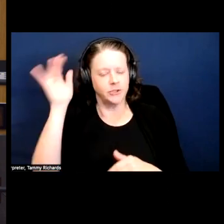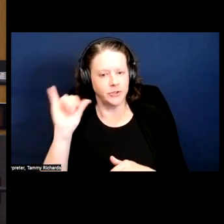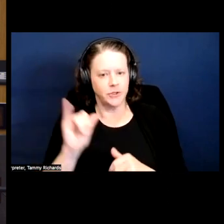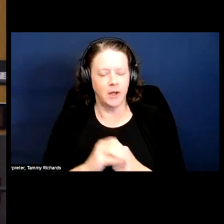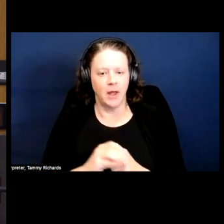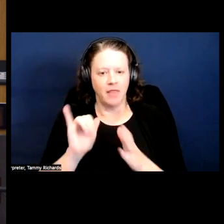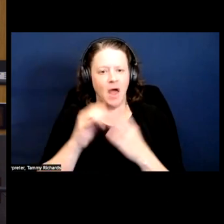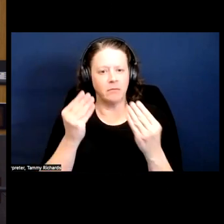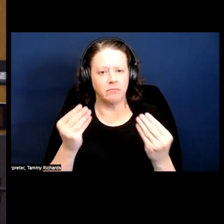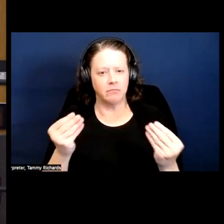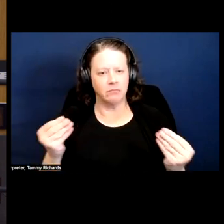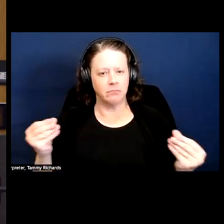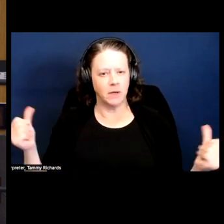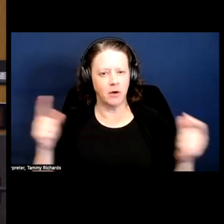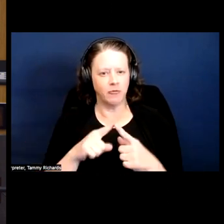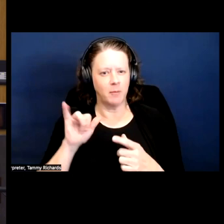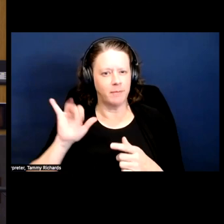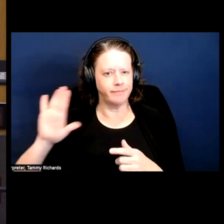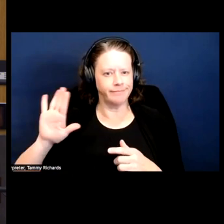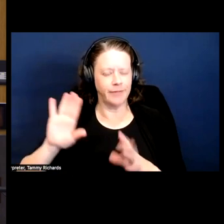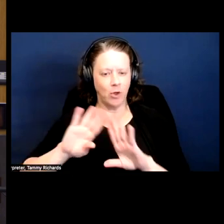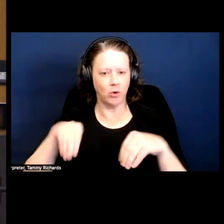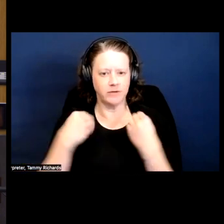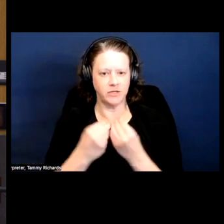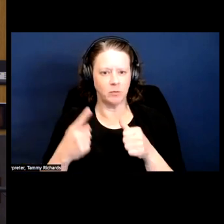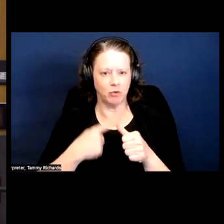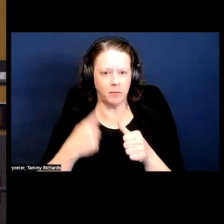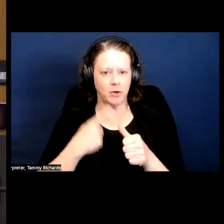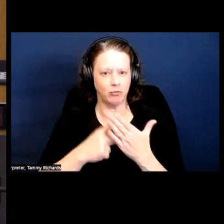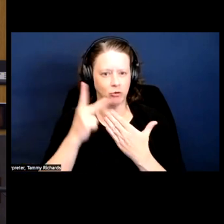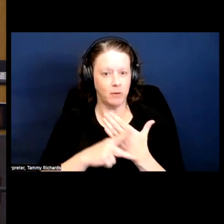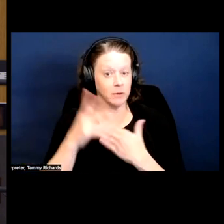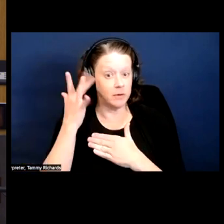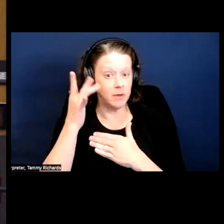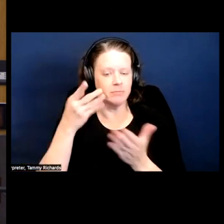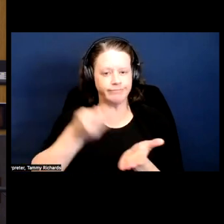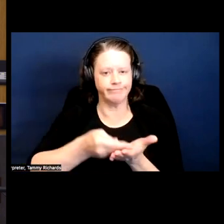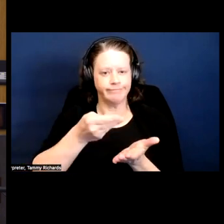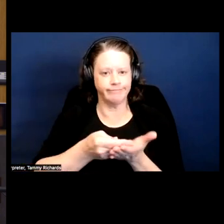And that faded from the organization's primary programming because of funding.